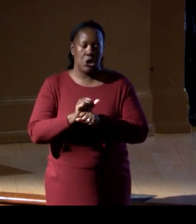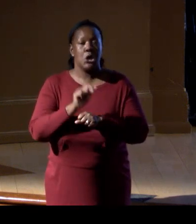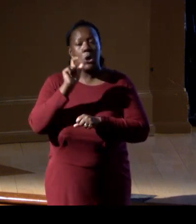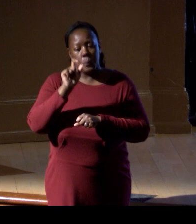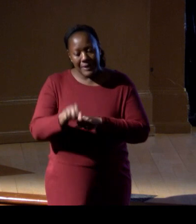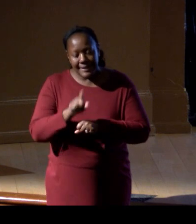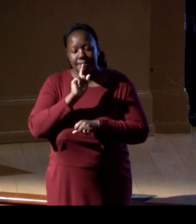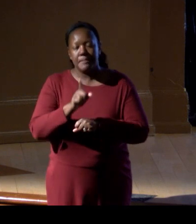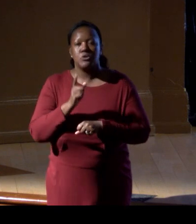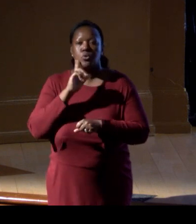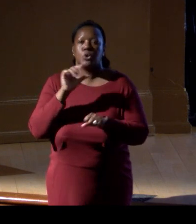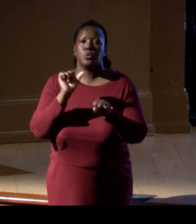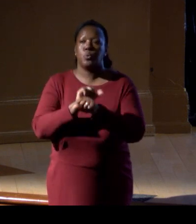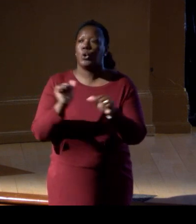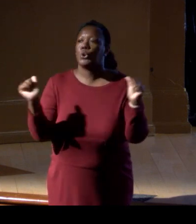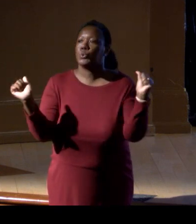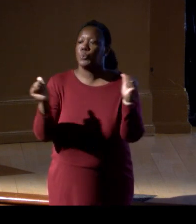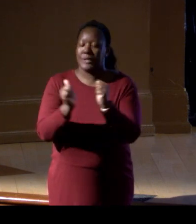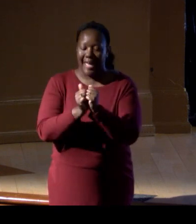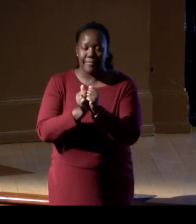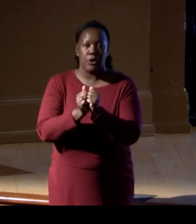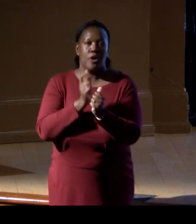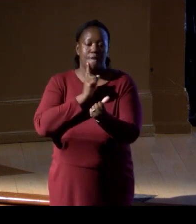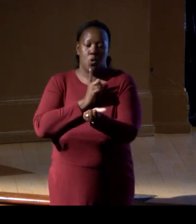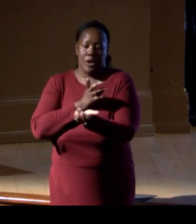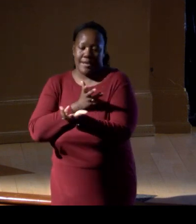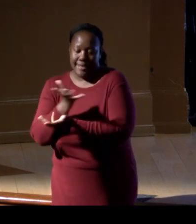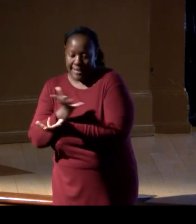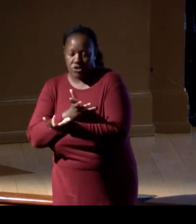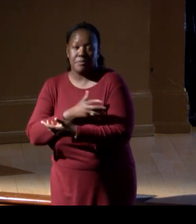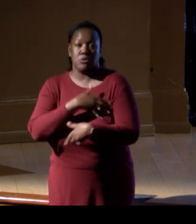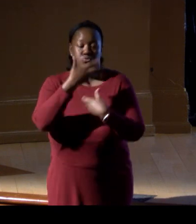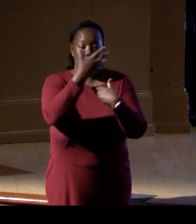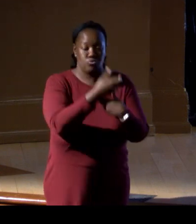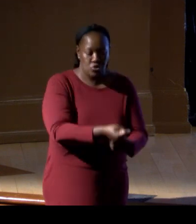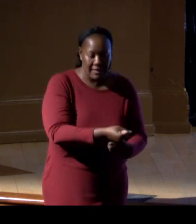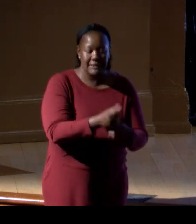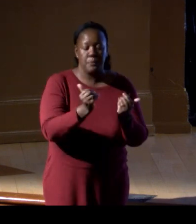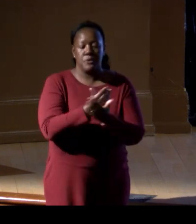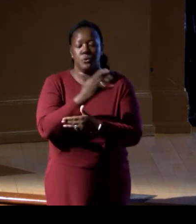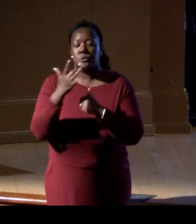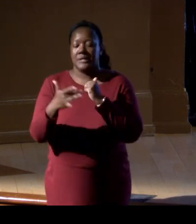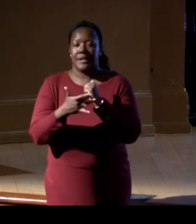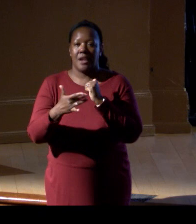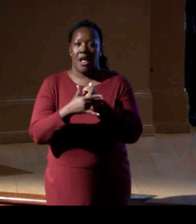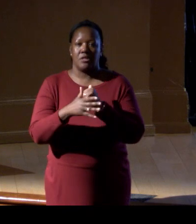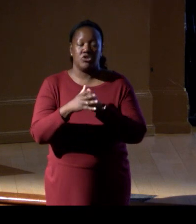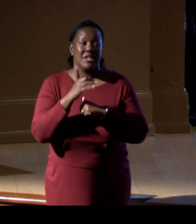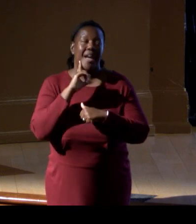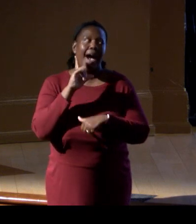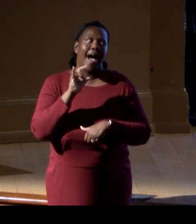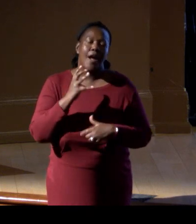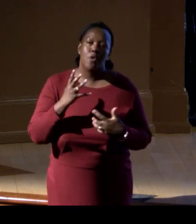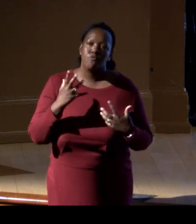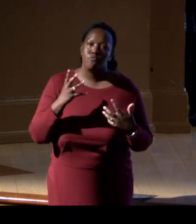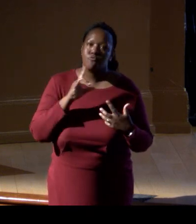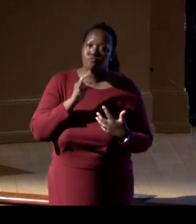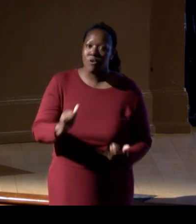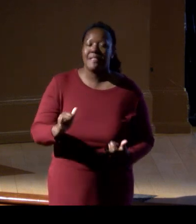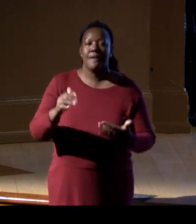to work together with them for engagement and trust in this new technology and its applications. I really welcome the engagement from this room